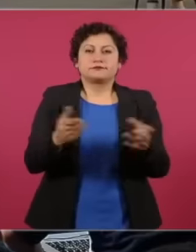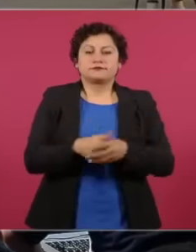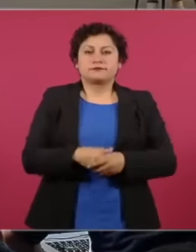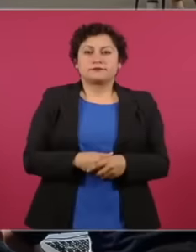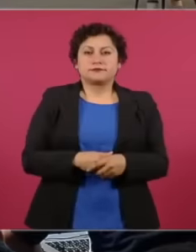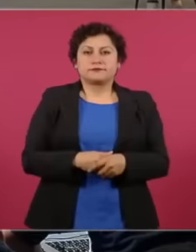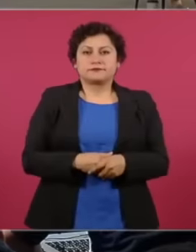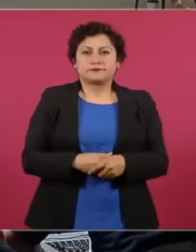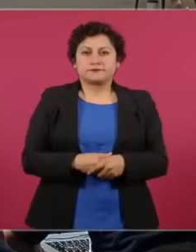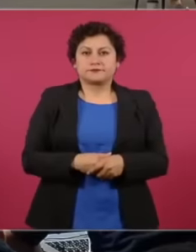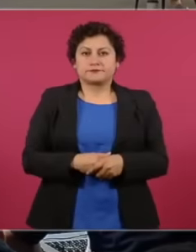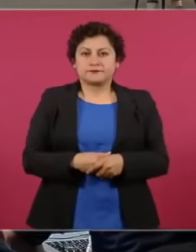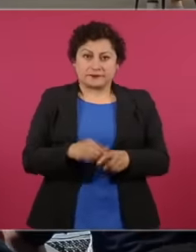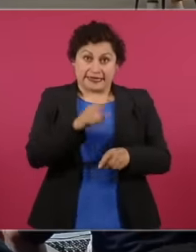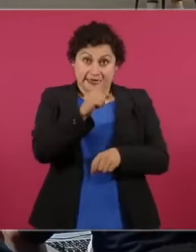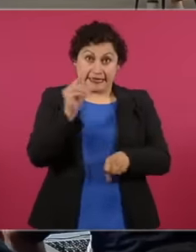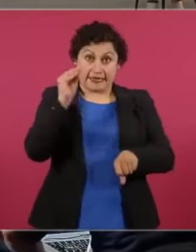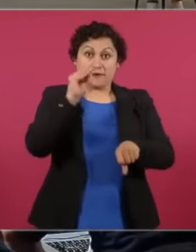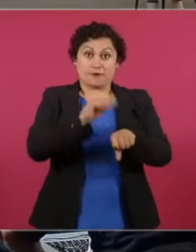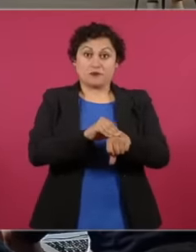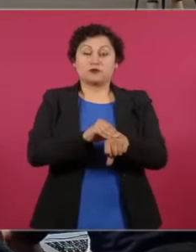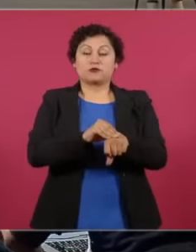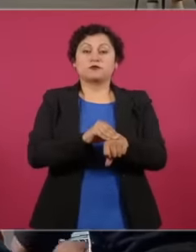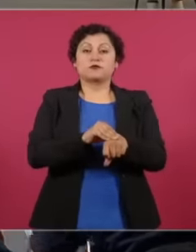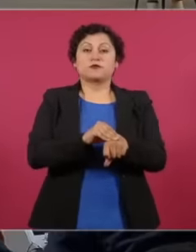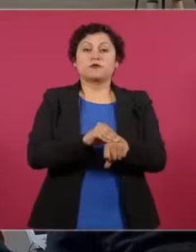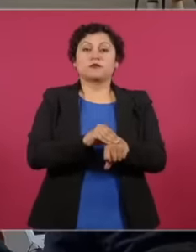let's see. Yes, people because what does the